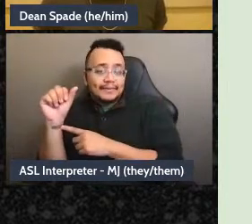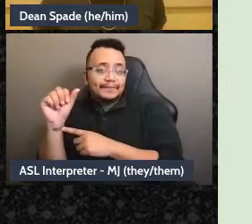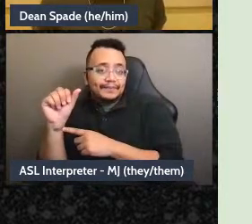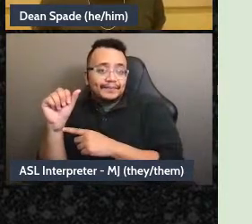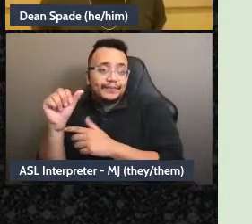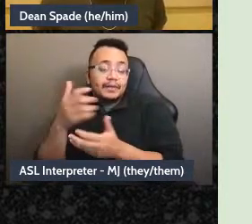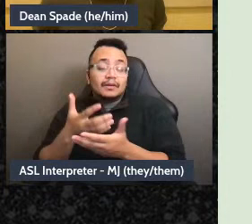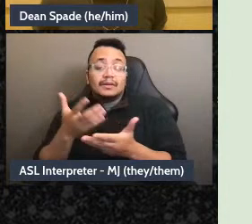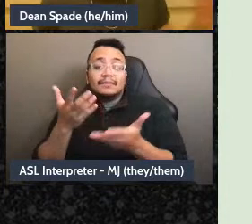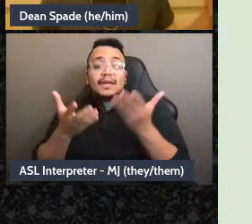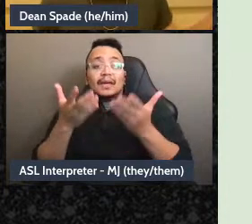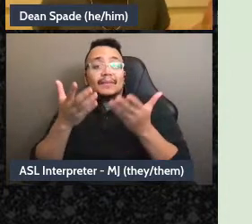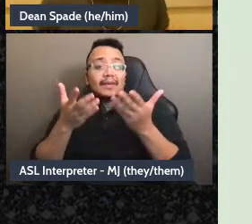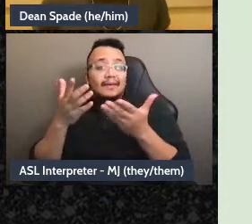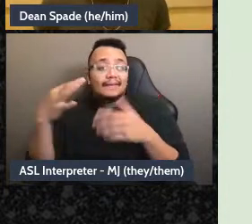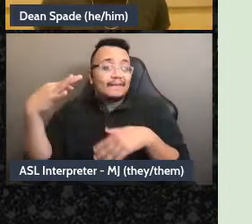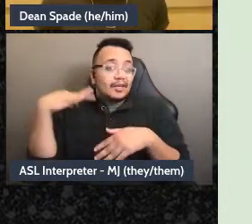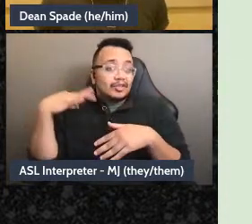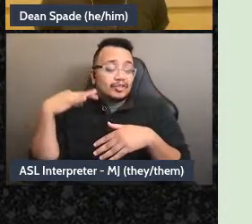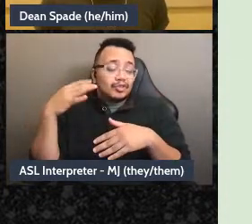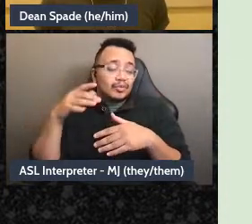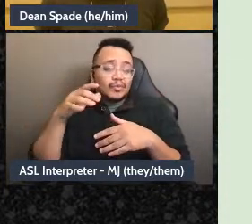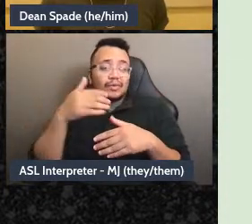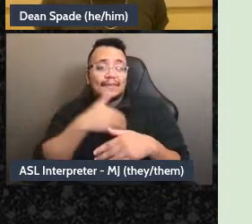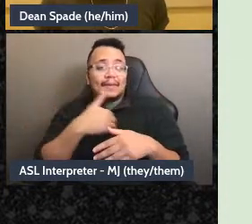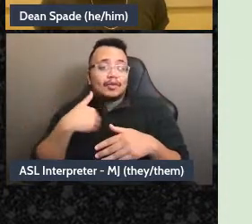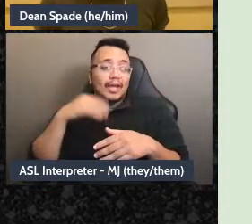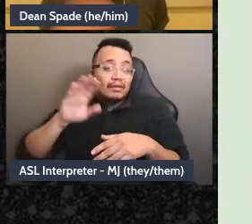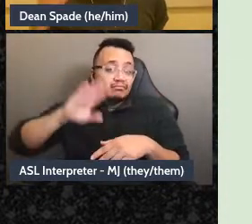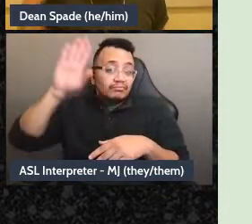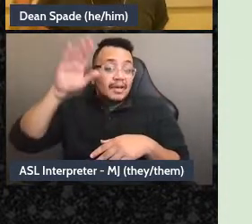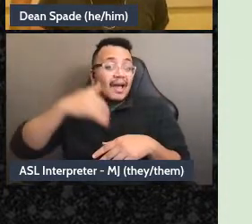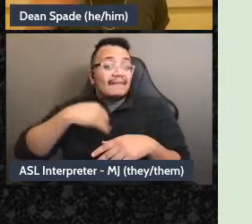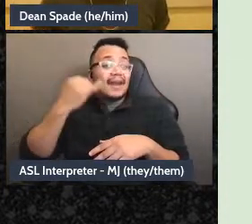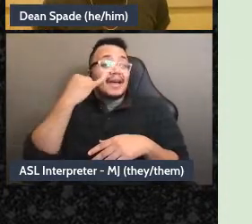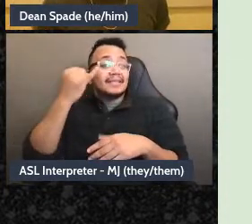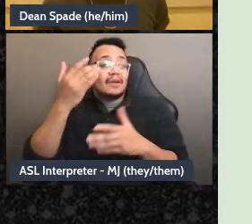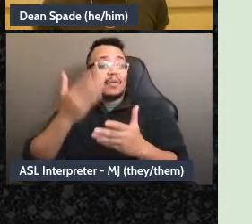this also at the soup kitchen on Thursdays, they would bring that I'm just guessing in our group to